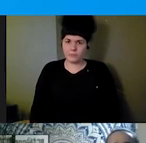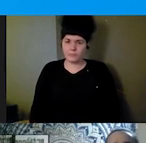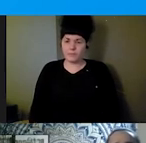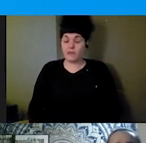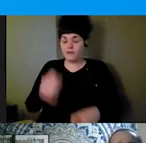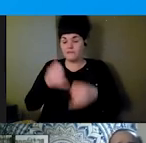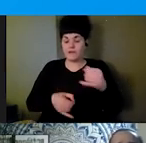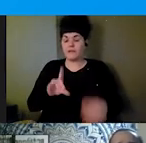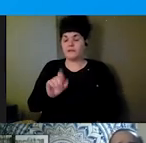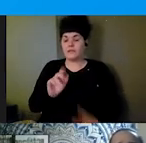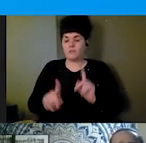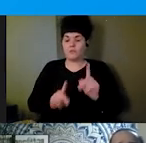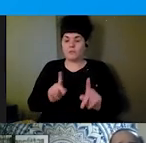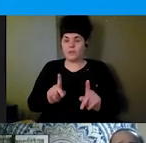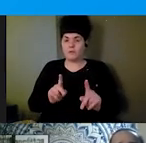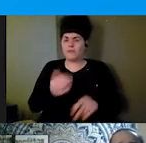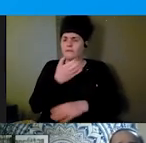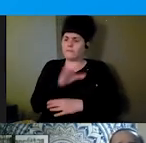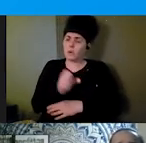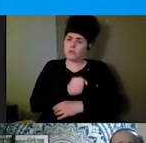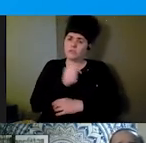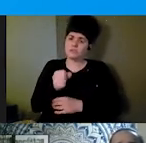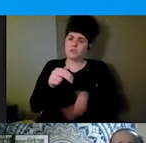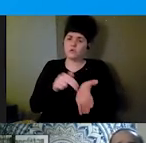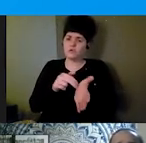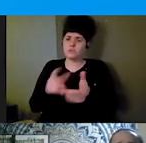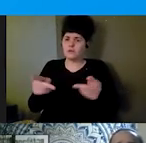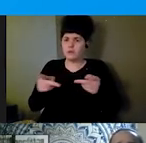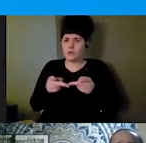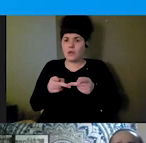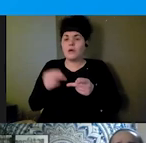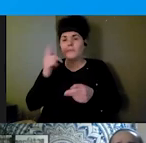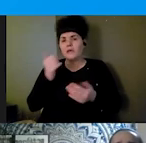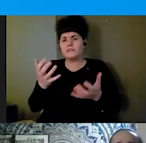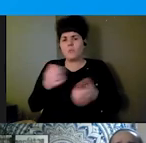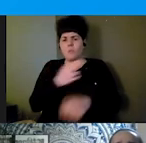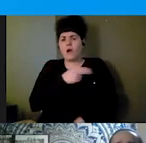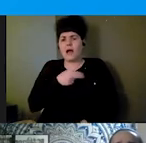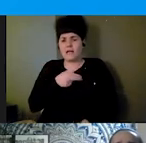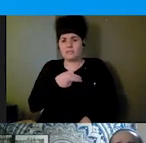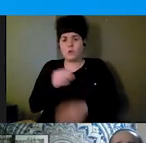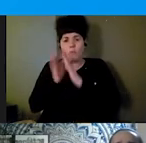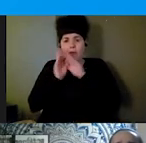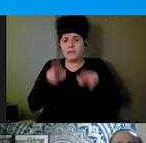facilities to open up beds in hospitals. We talk about this, you know, pipeline, if you